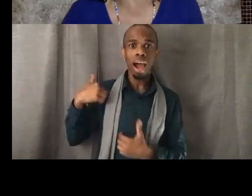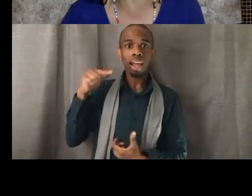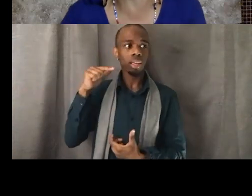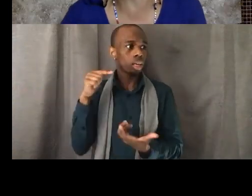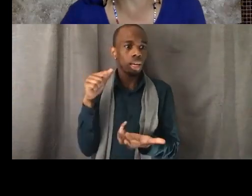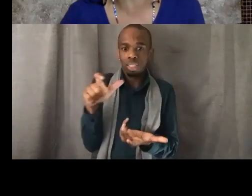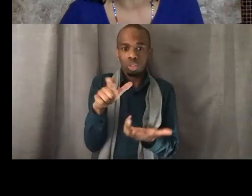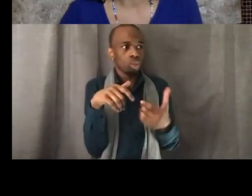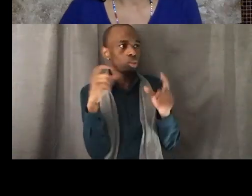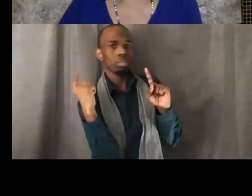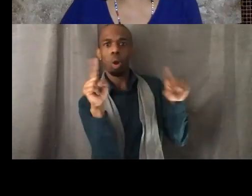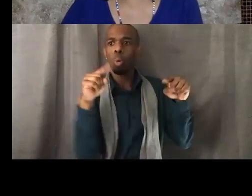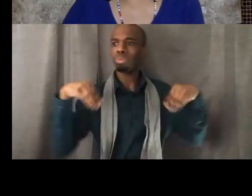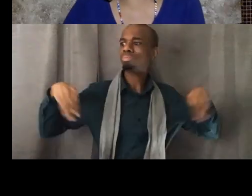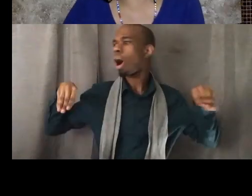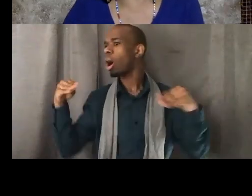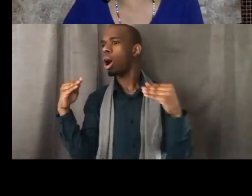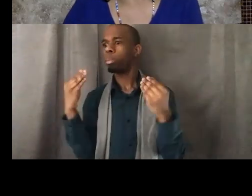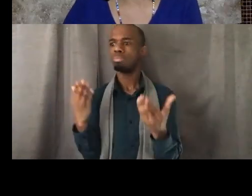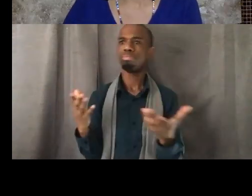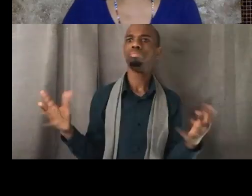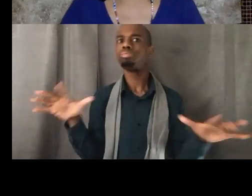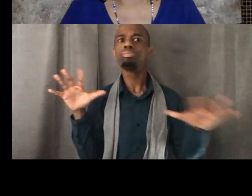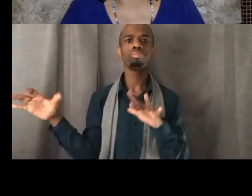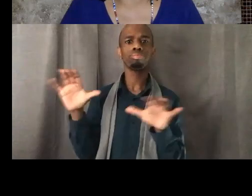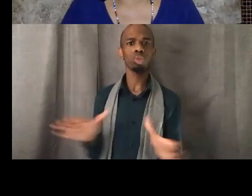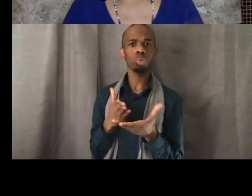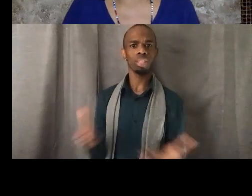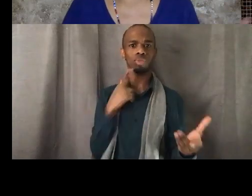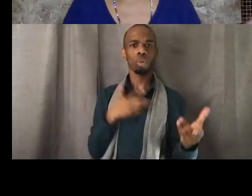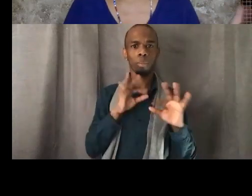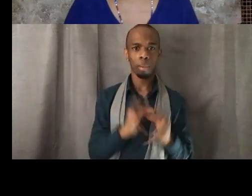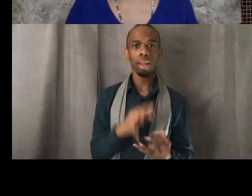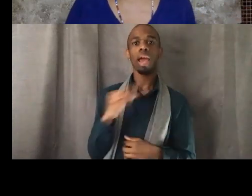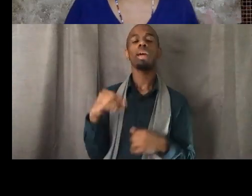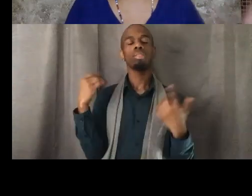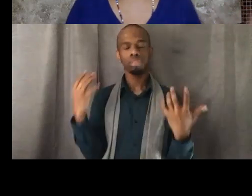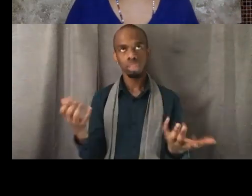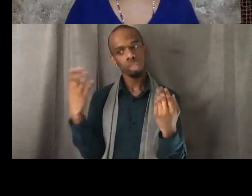do errands. And as soon as I hit CarMax, I was going to get like a larger car